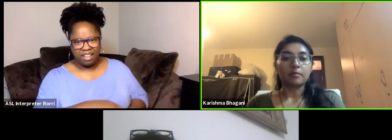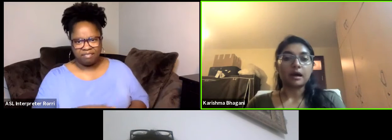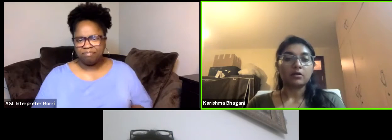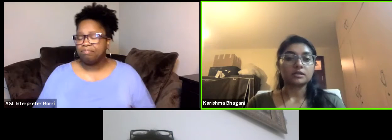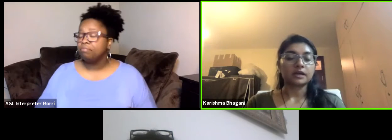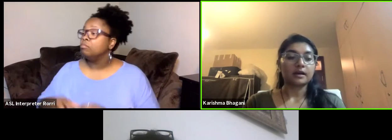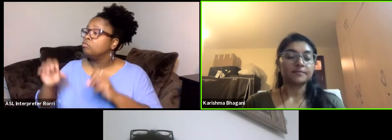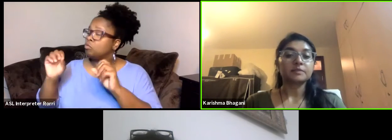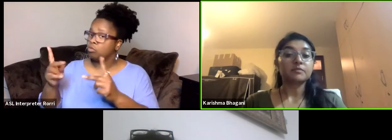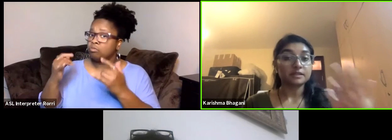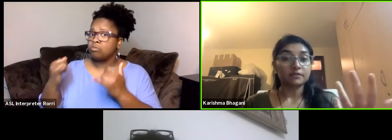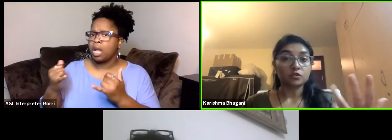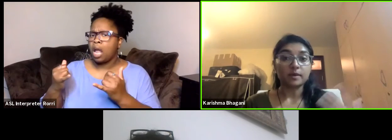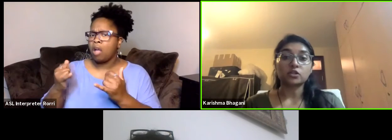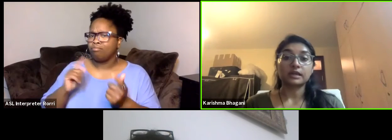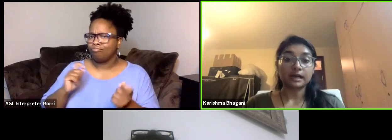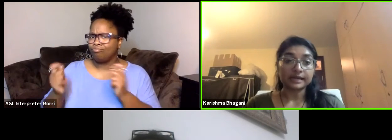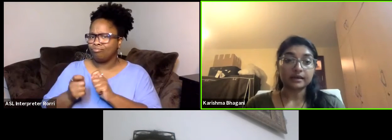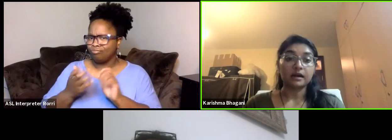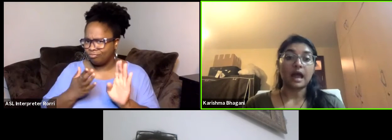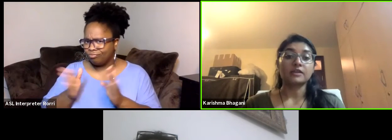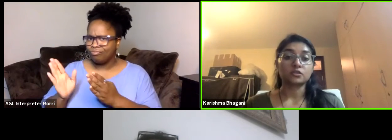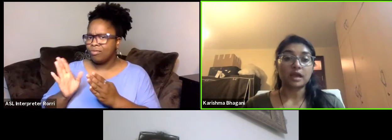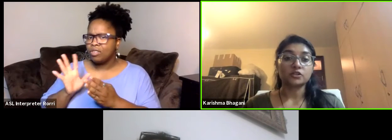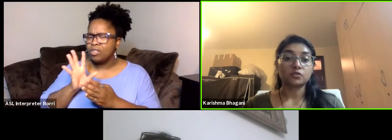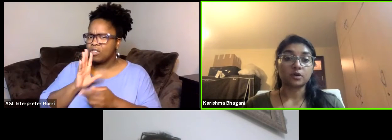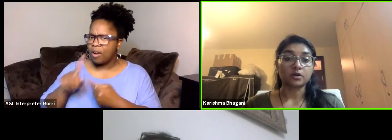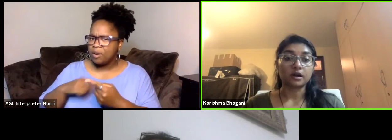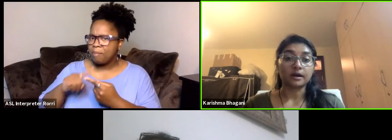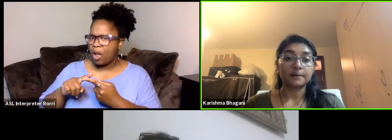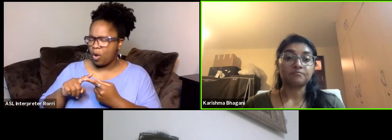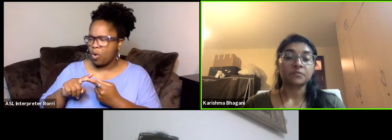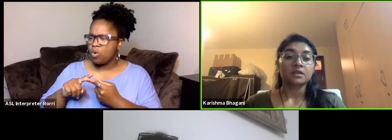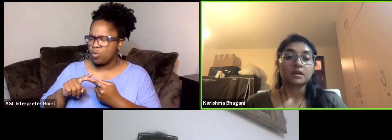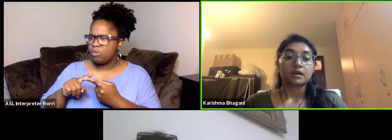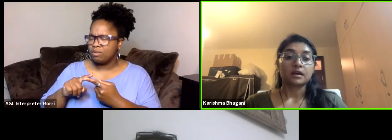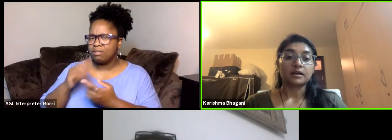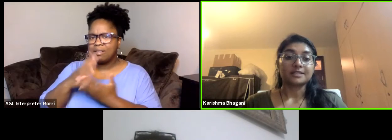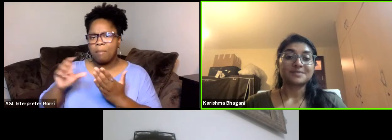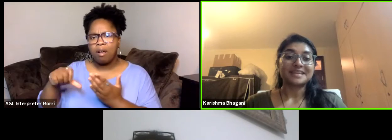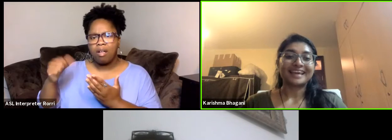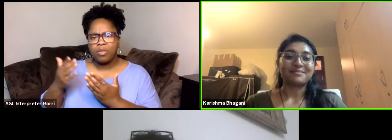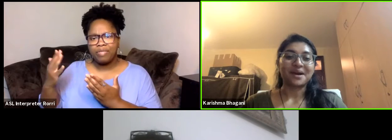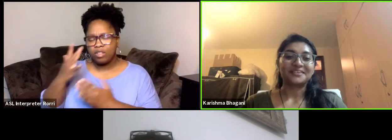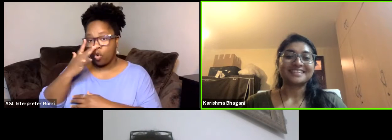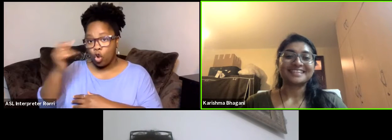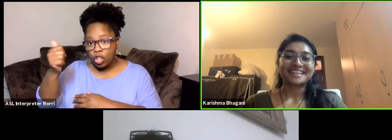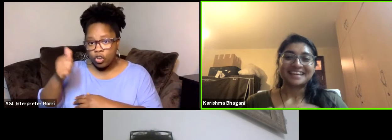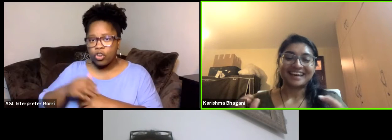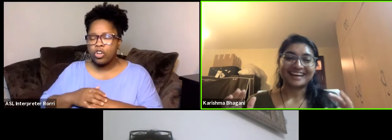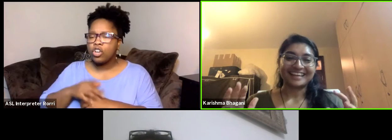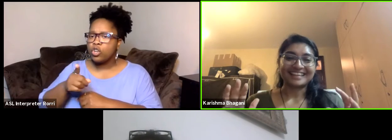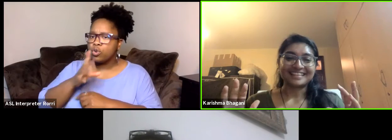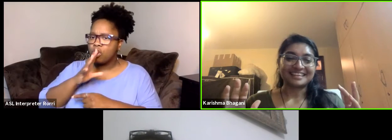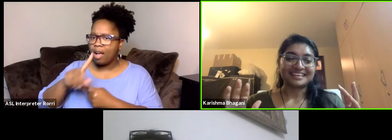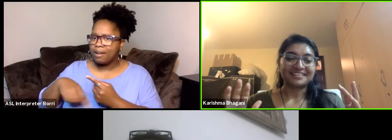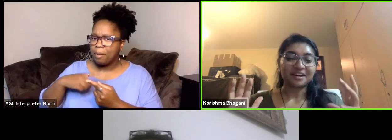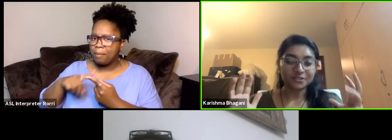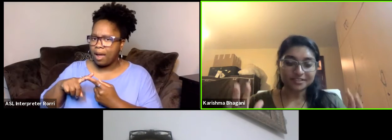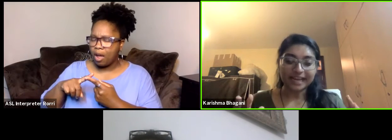about some of the stuff that you mentioned earlier as you were speaking about the cultural sector